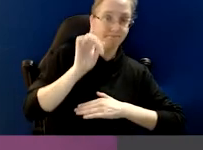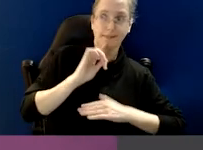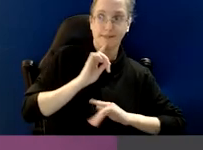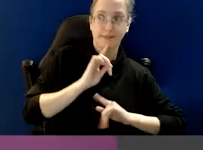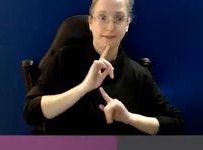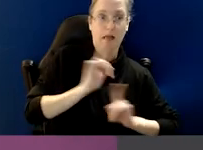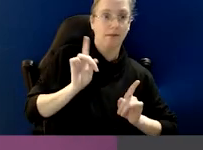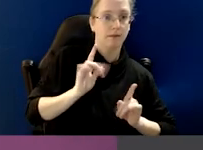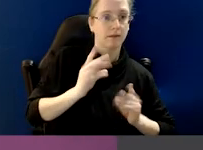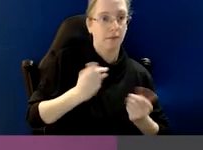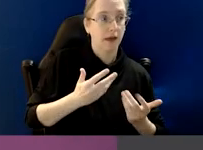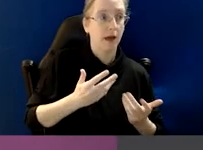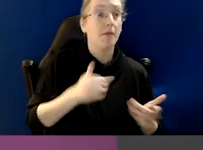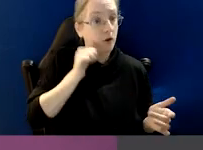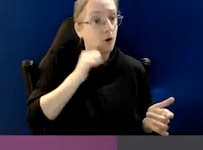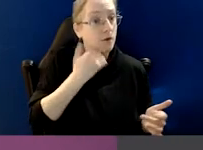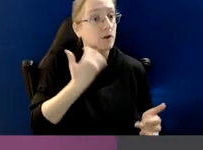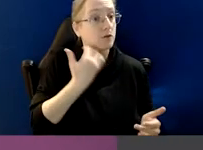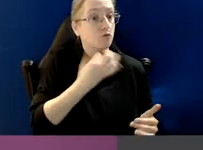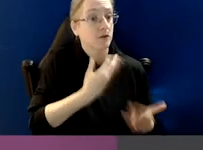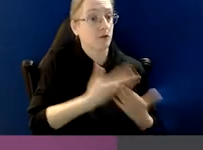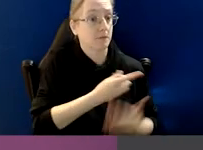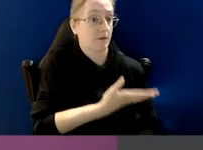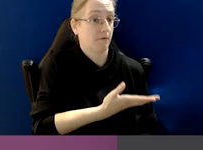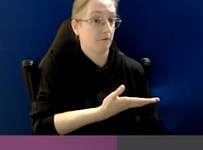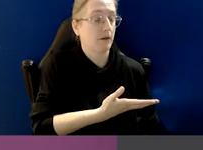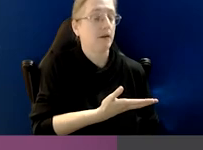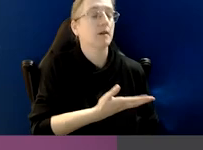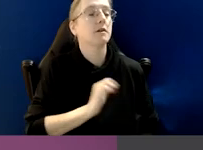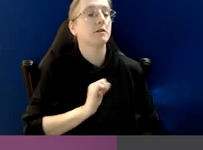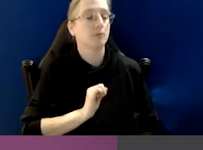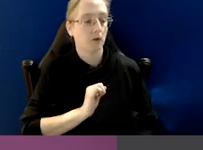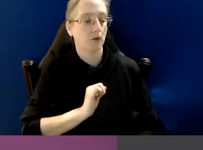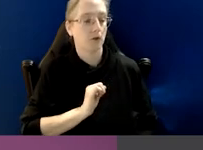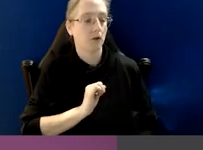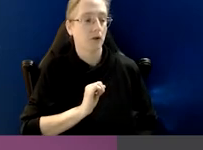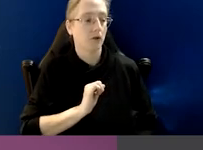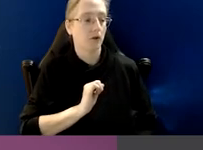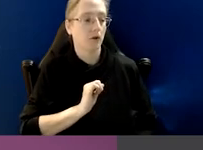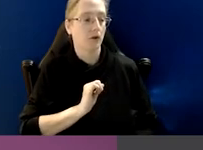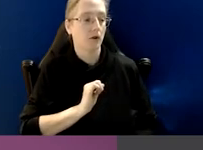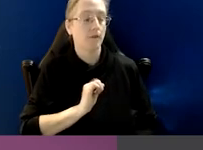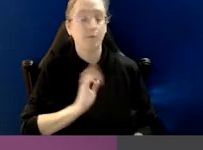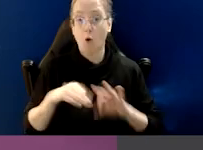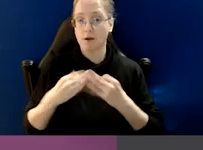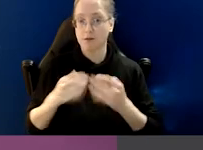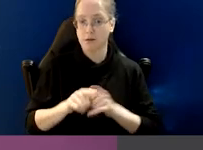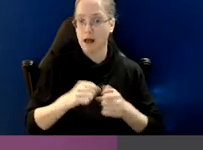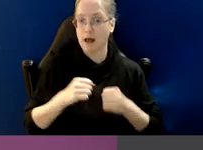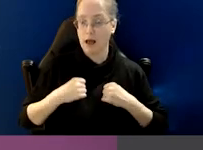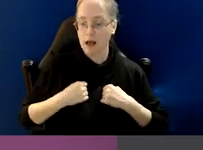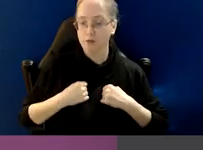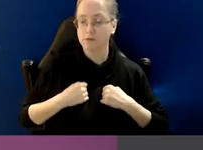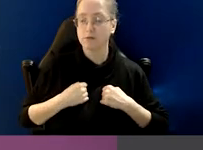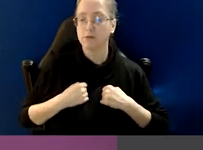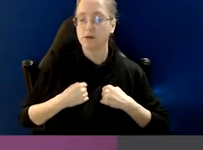knowing that there's always some risk in doing so. And so for agencies like ours, I think there's